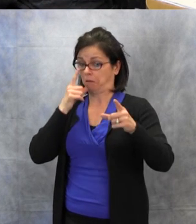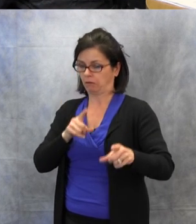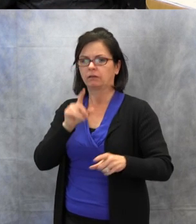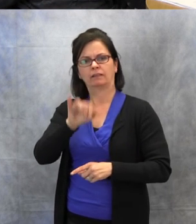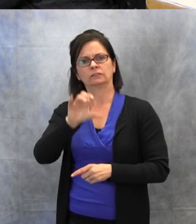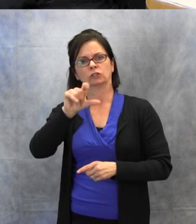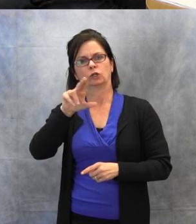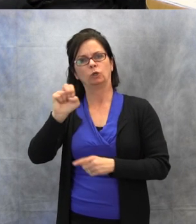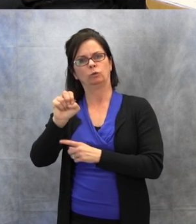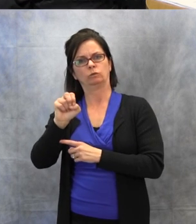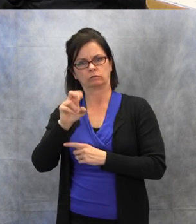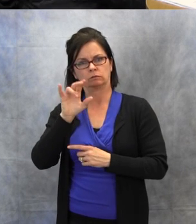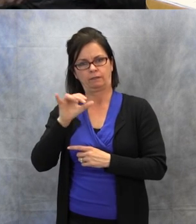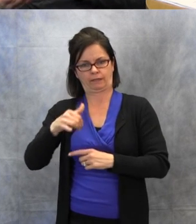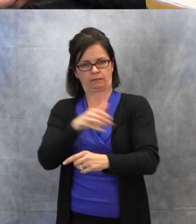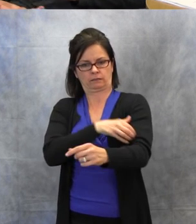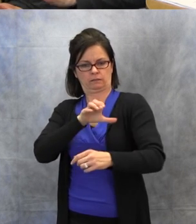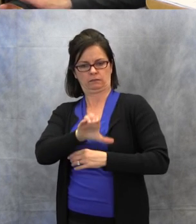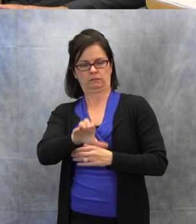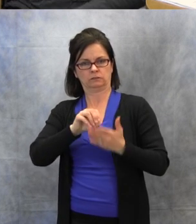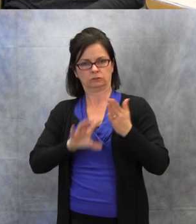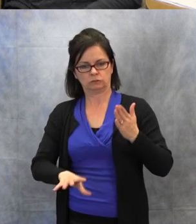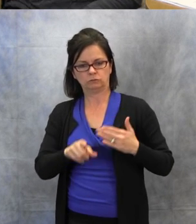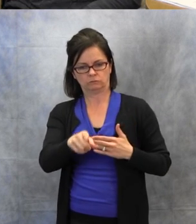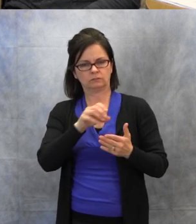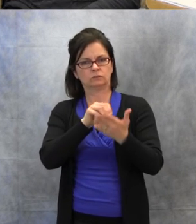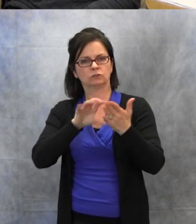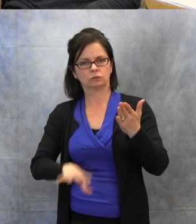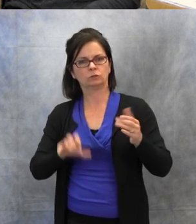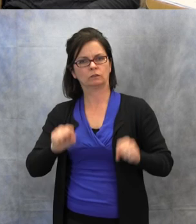the student to let you know, "Hmm, I don't understand that."